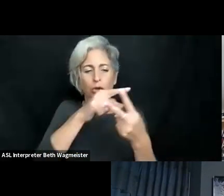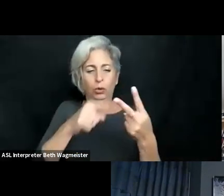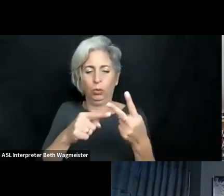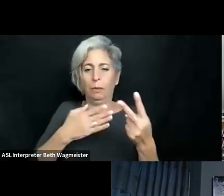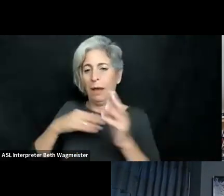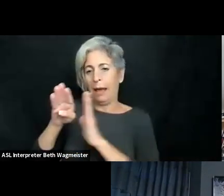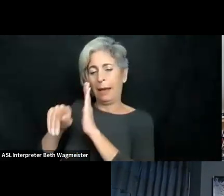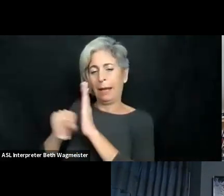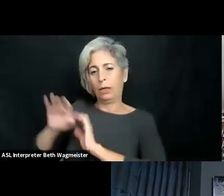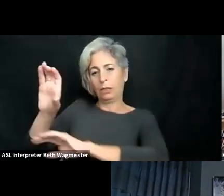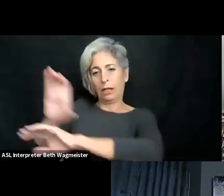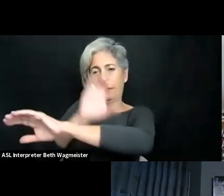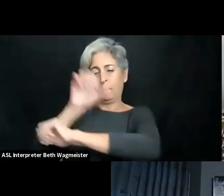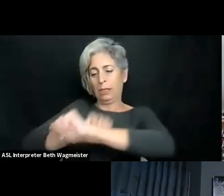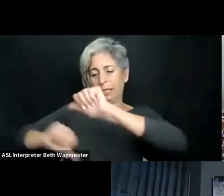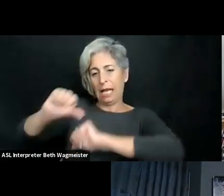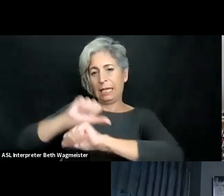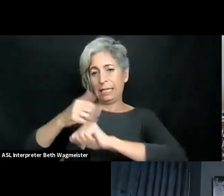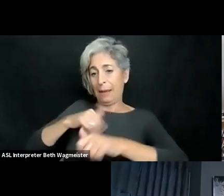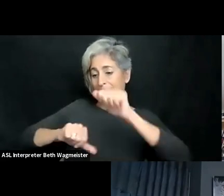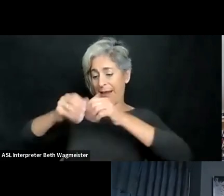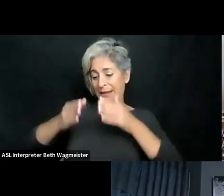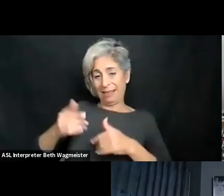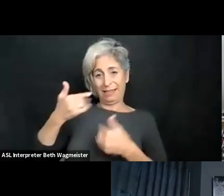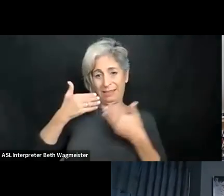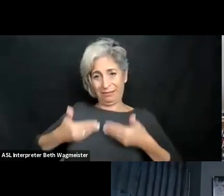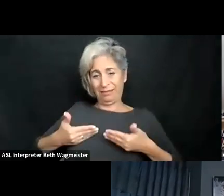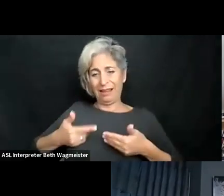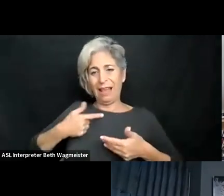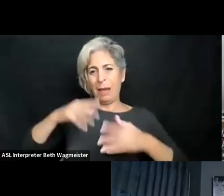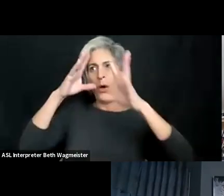. Technologies.